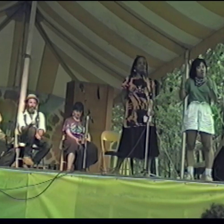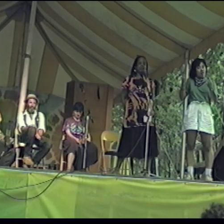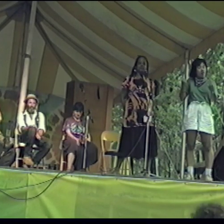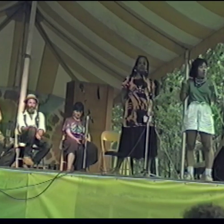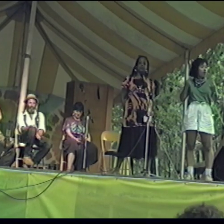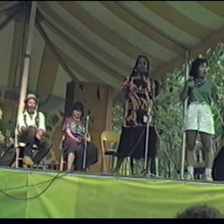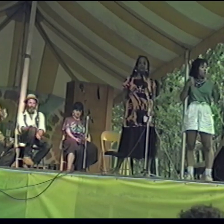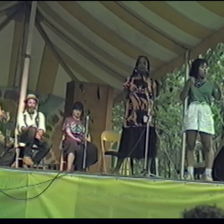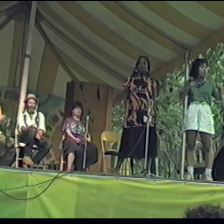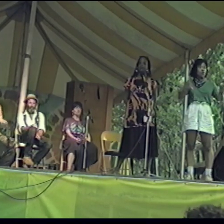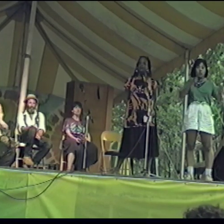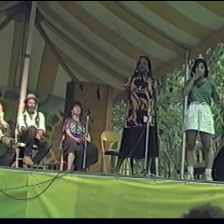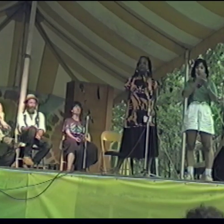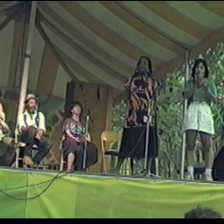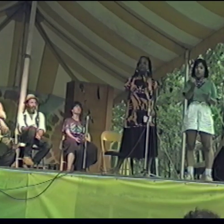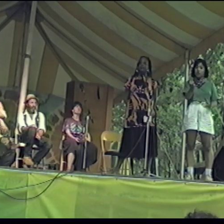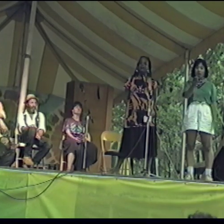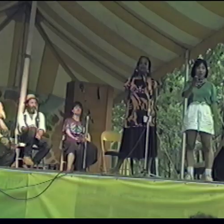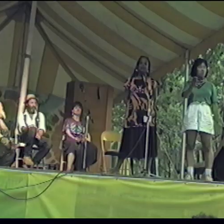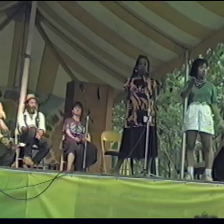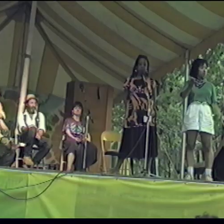but understanding what those words were saying.